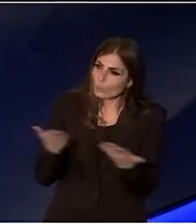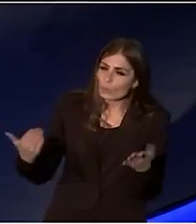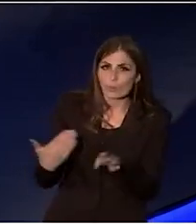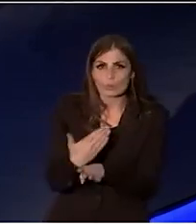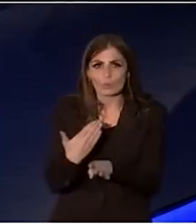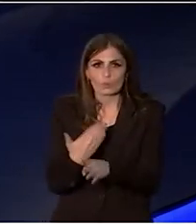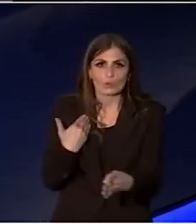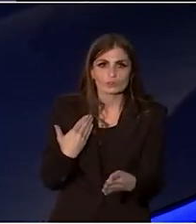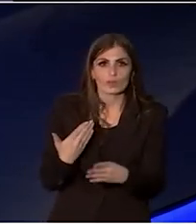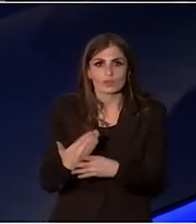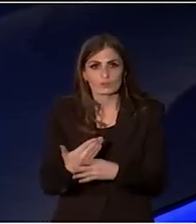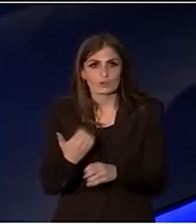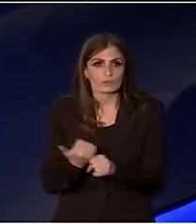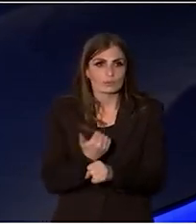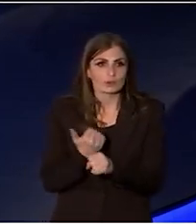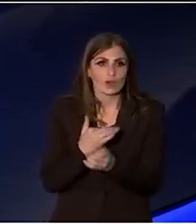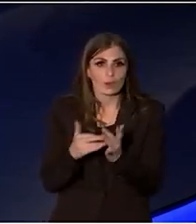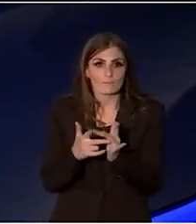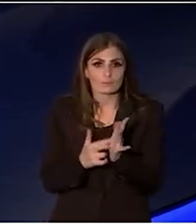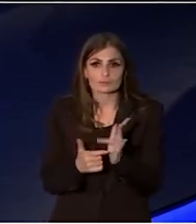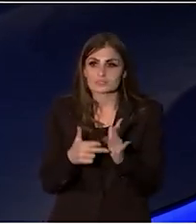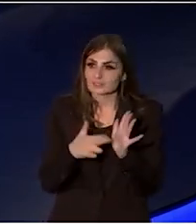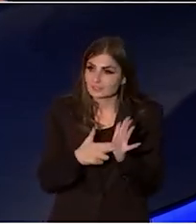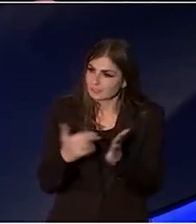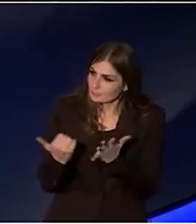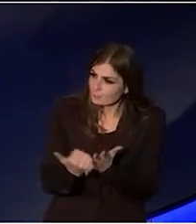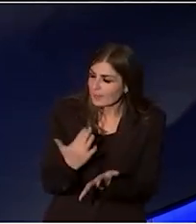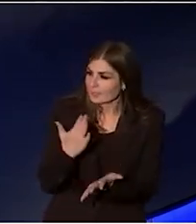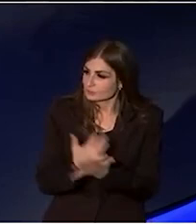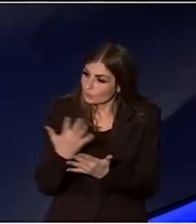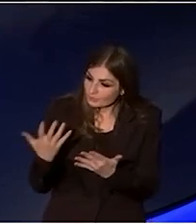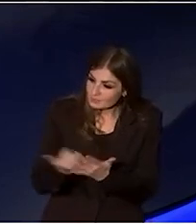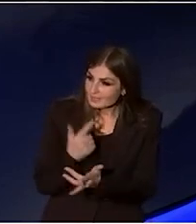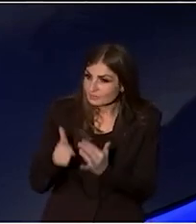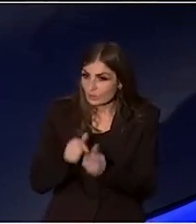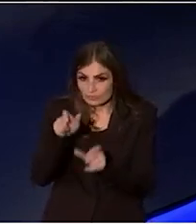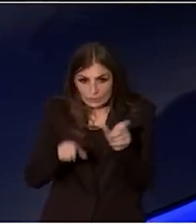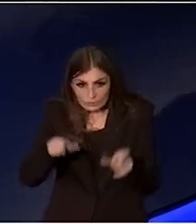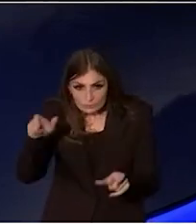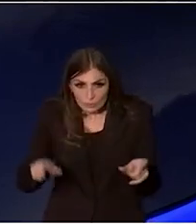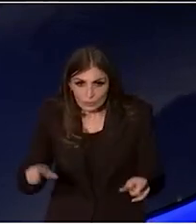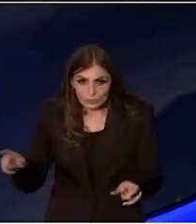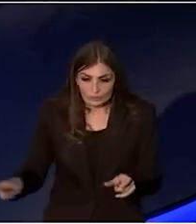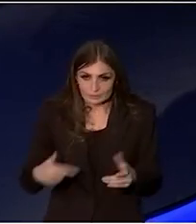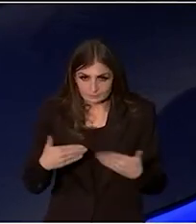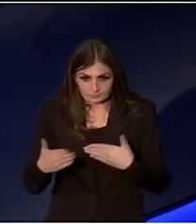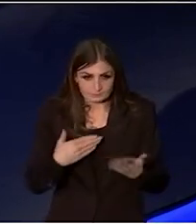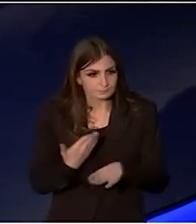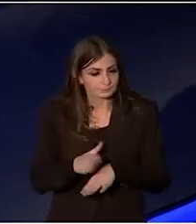in the production of Hamilton in making sure that the safety of those workers was dealt with in a new way.